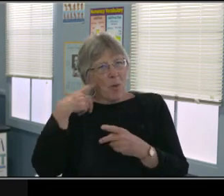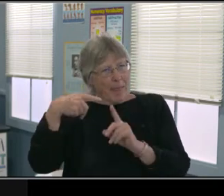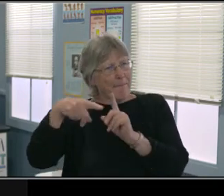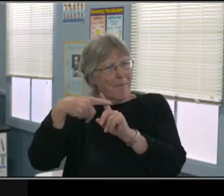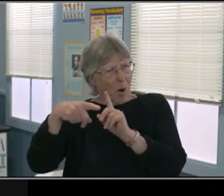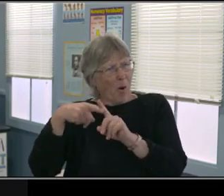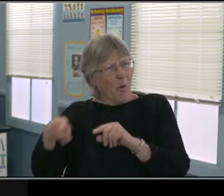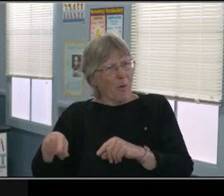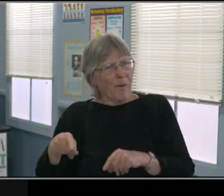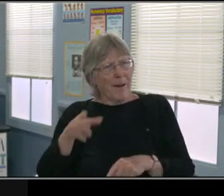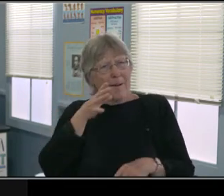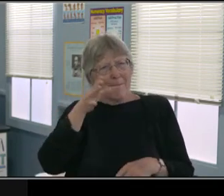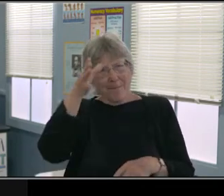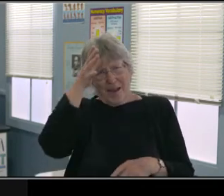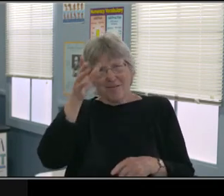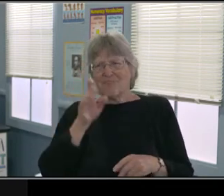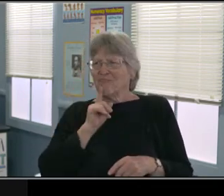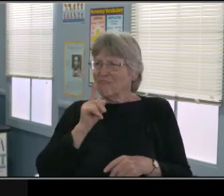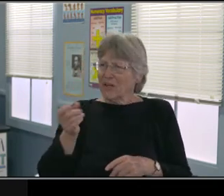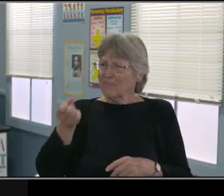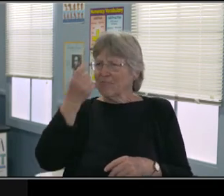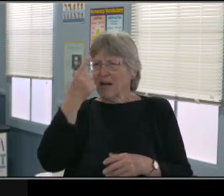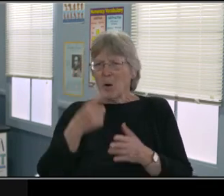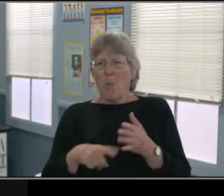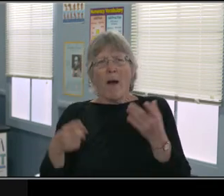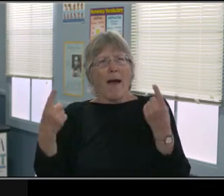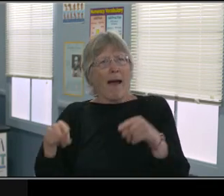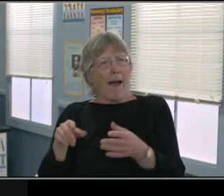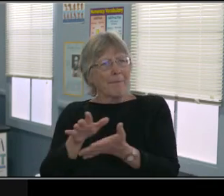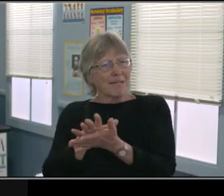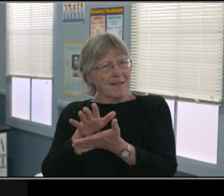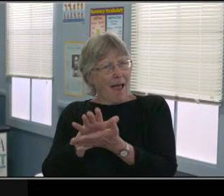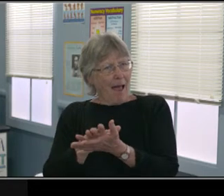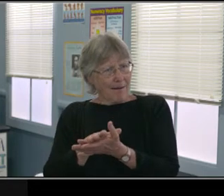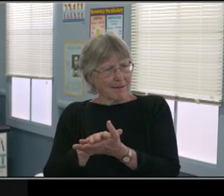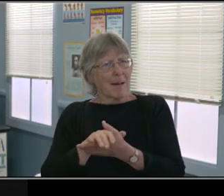feeling close to a parent or close like before